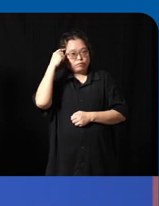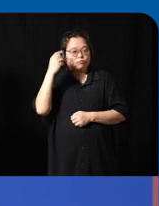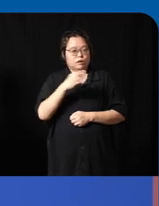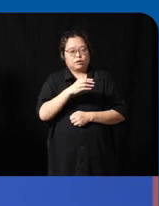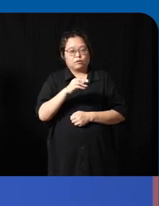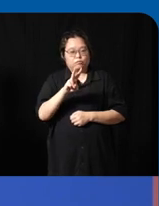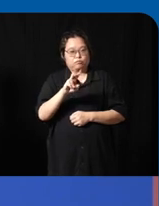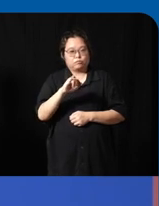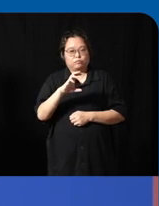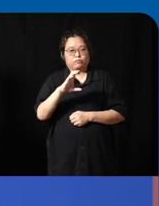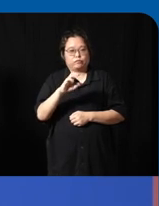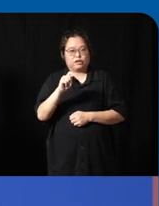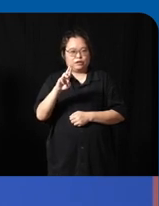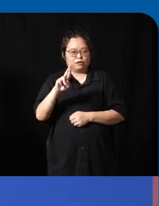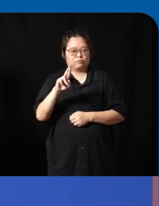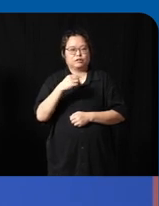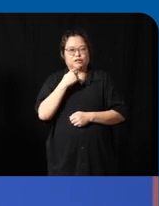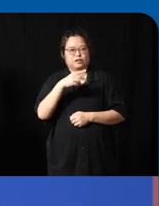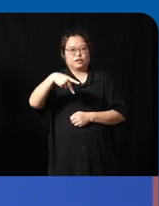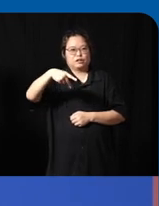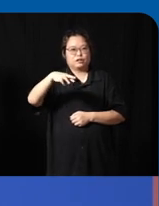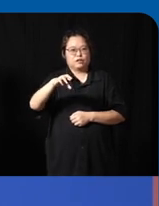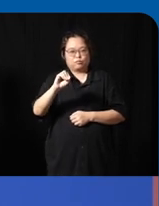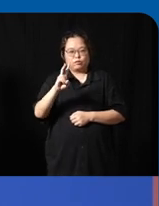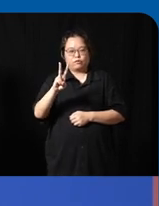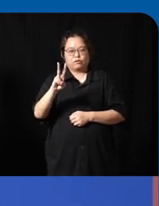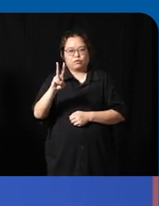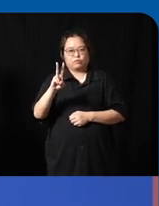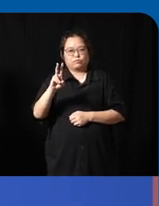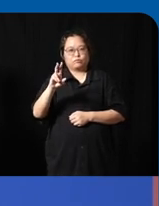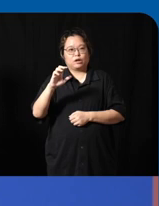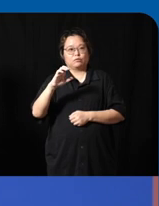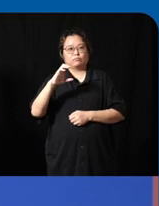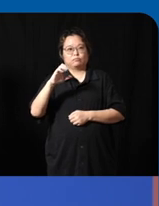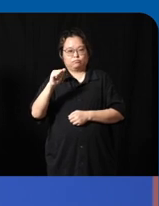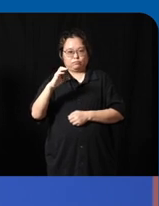say provocation so I'll take I'll take the word provocation very uh explicitly here uh